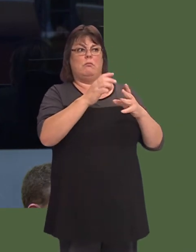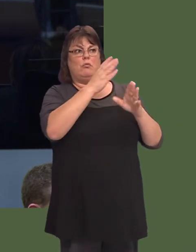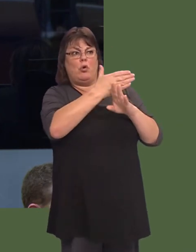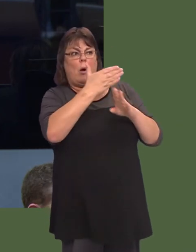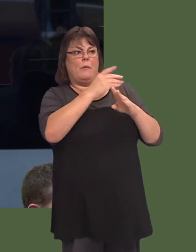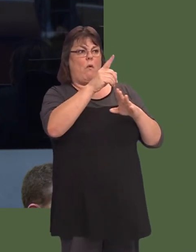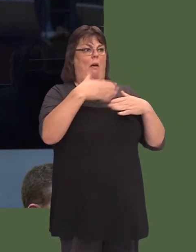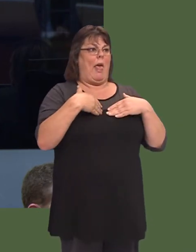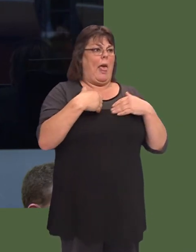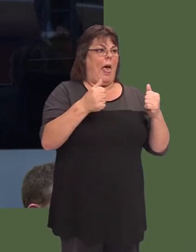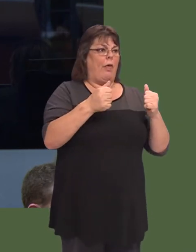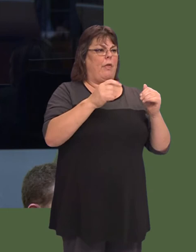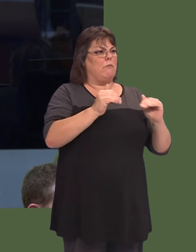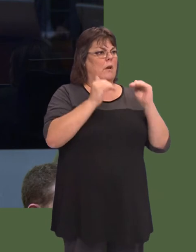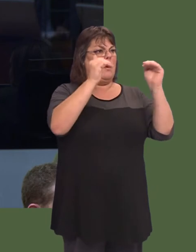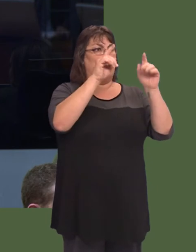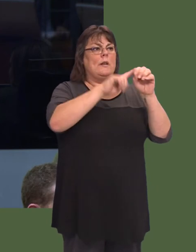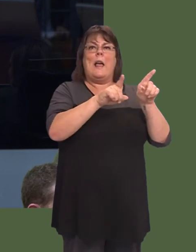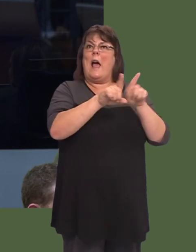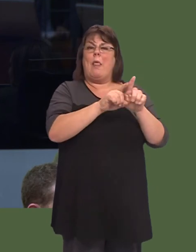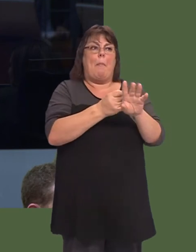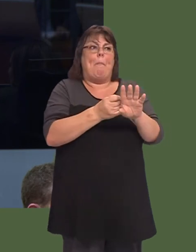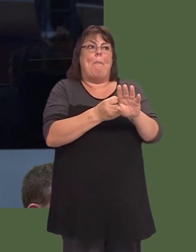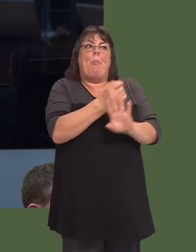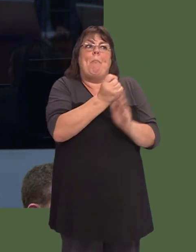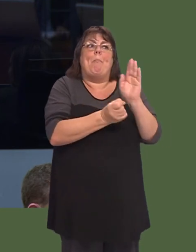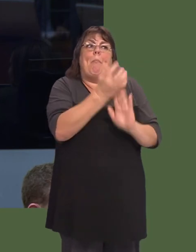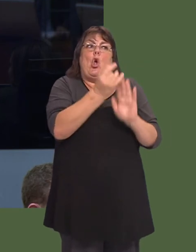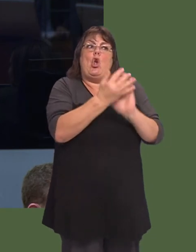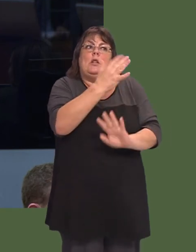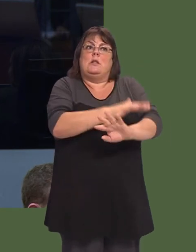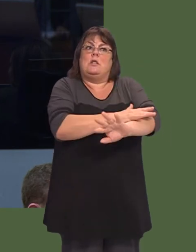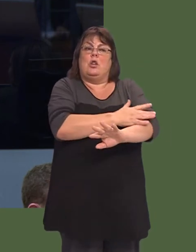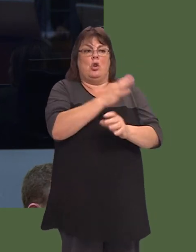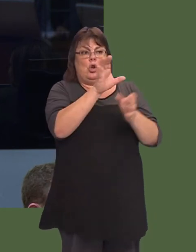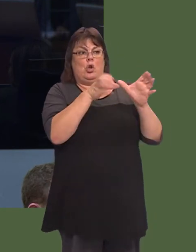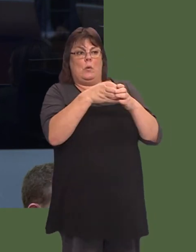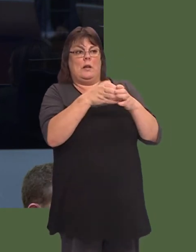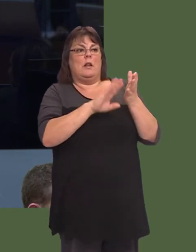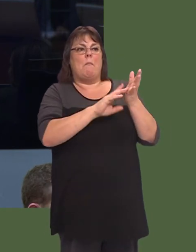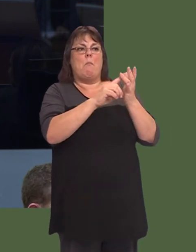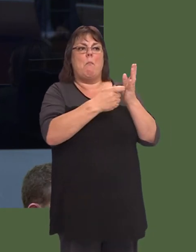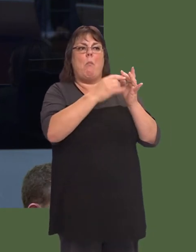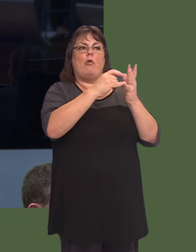Hefyd, mae uned losgiadau Treforysóyr unig un yng Nghymru, sydd hefyd yn gwasanaethu